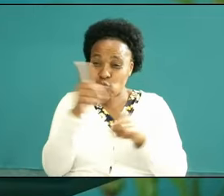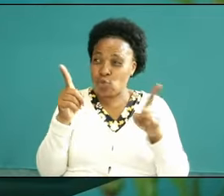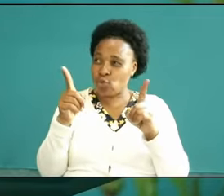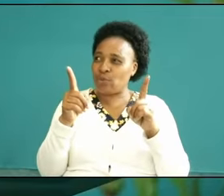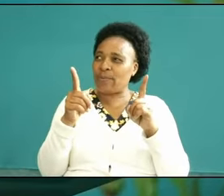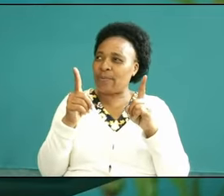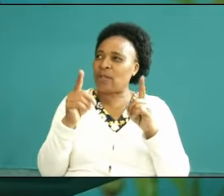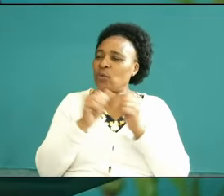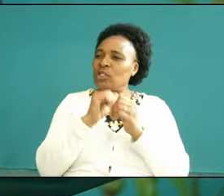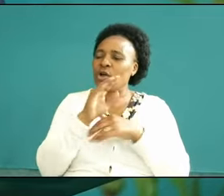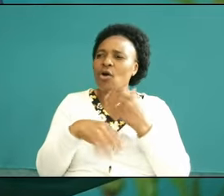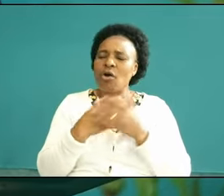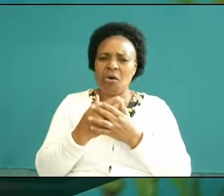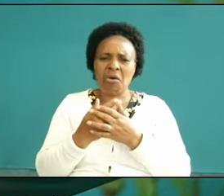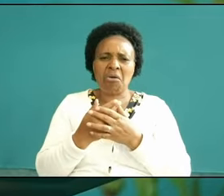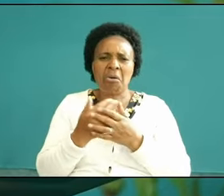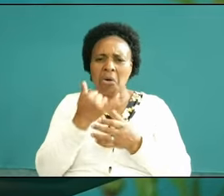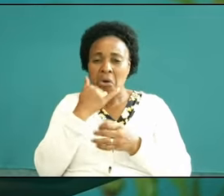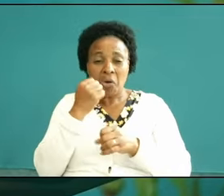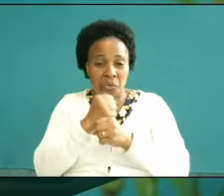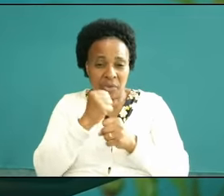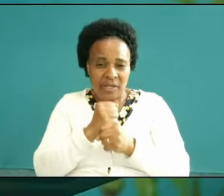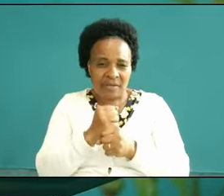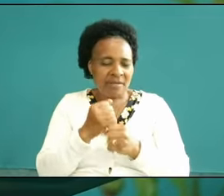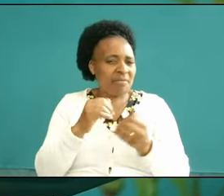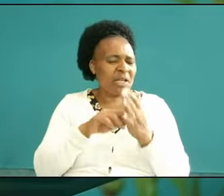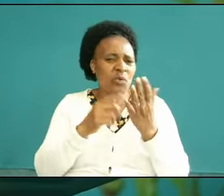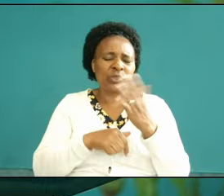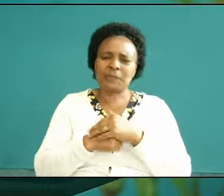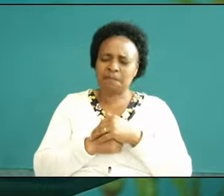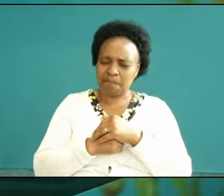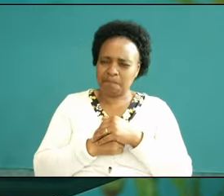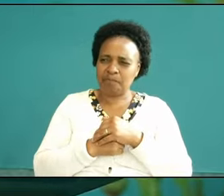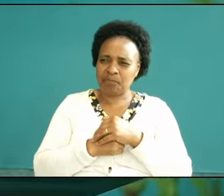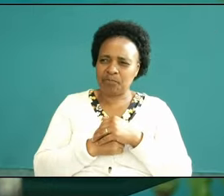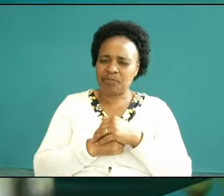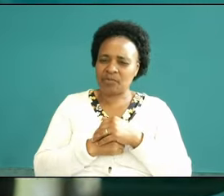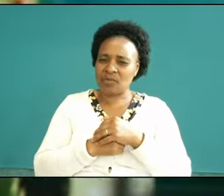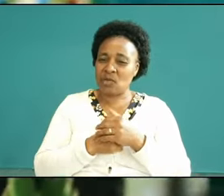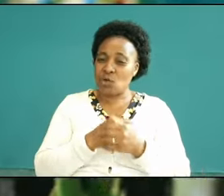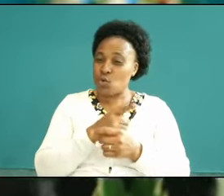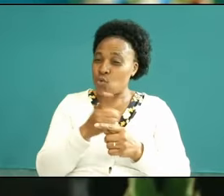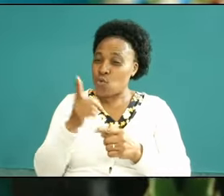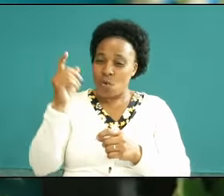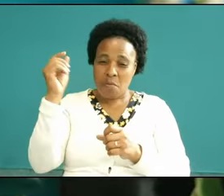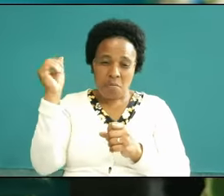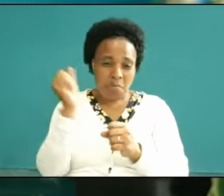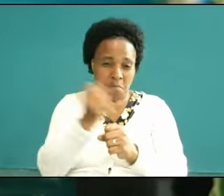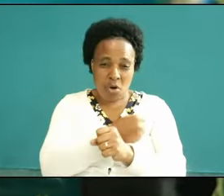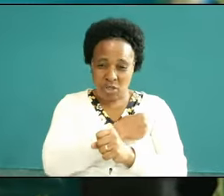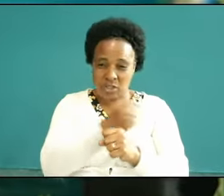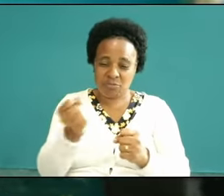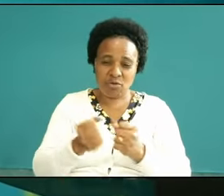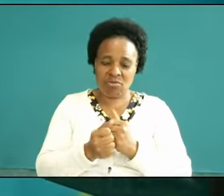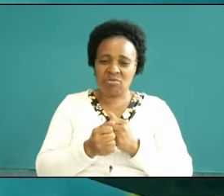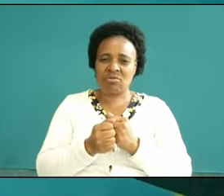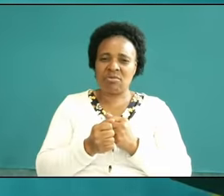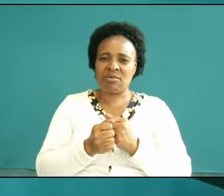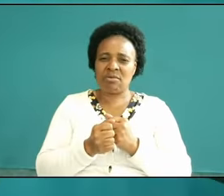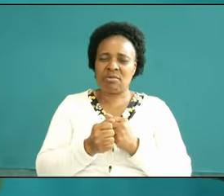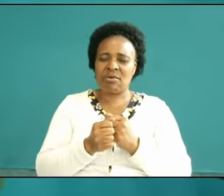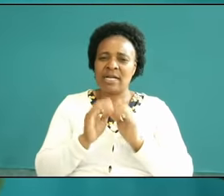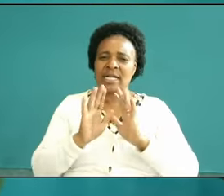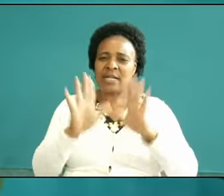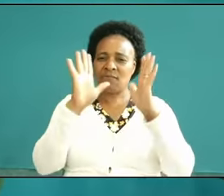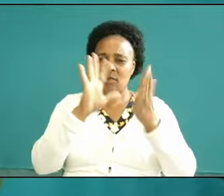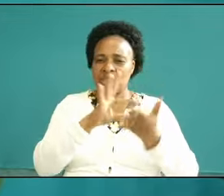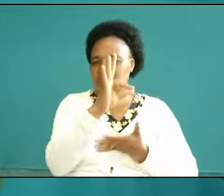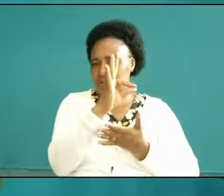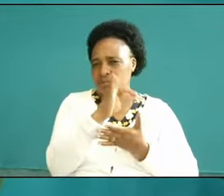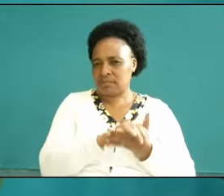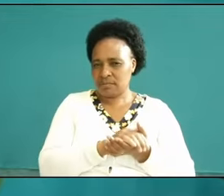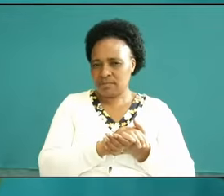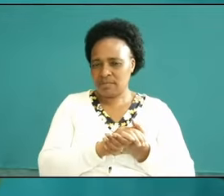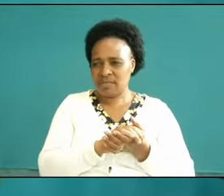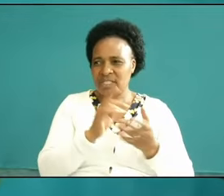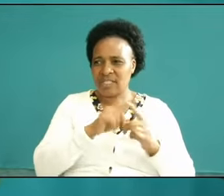now look at this passage carefully now Paul says here do not grieve the spirit then he goes on to